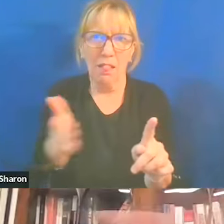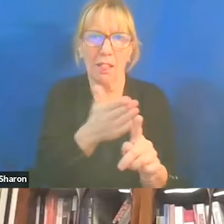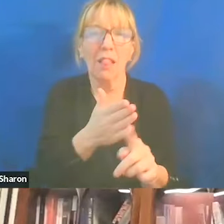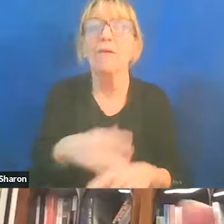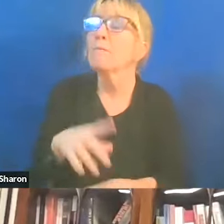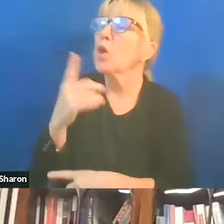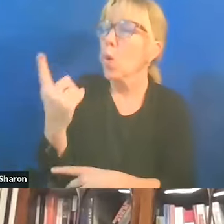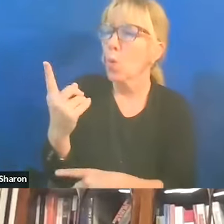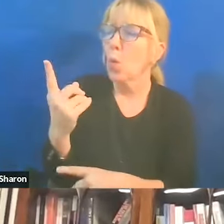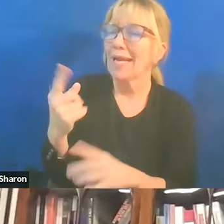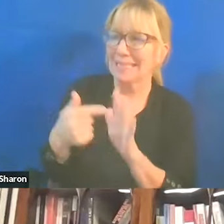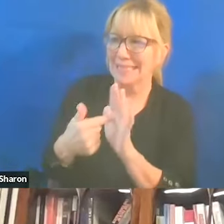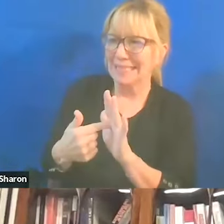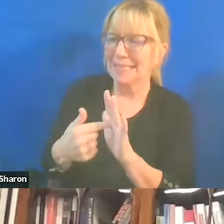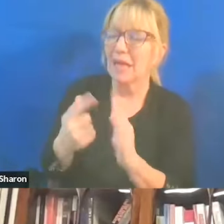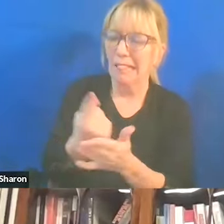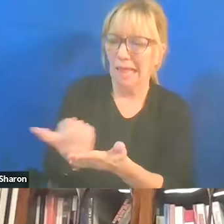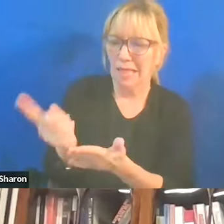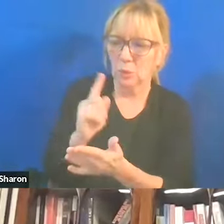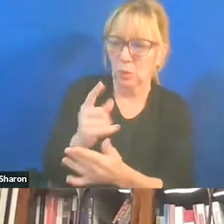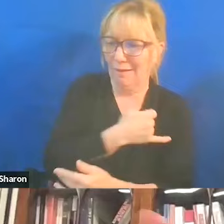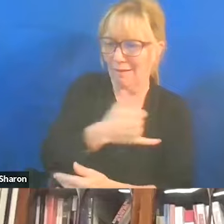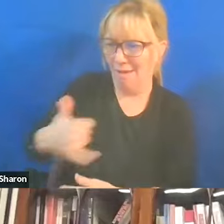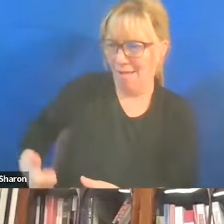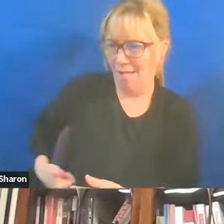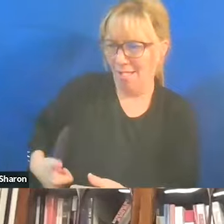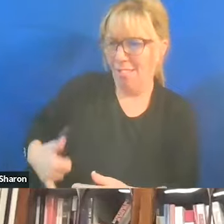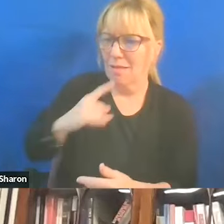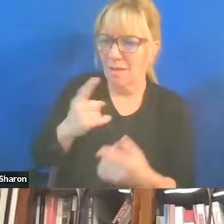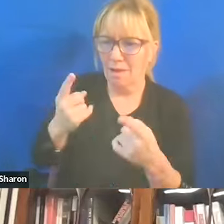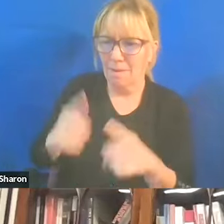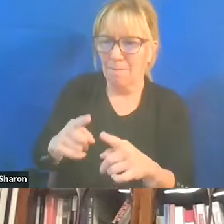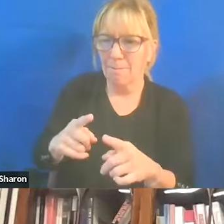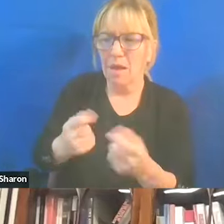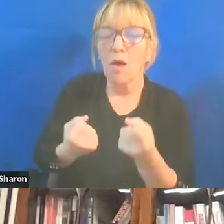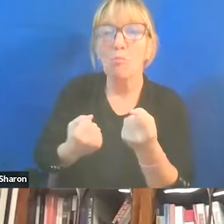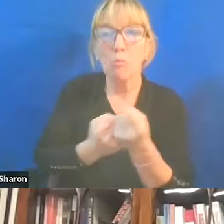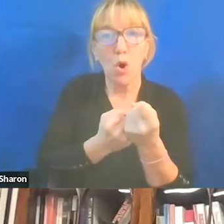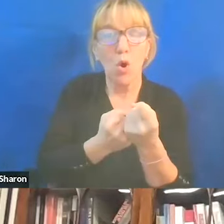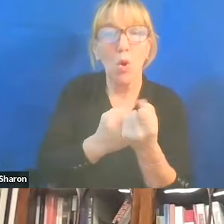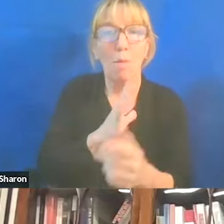So last week on the Yale campus, there was a pro-Palestine walkout, they called it.